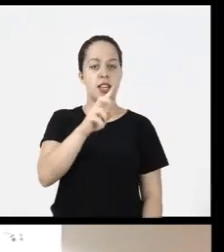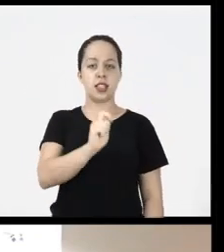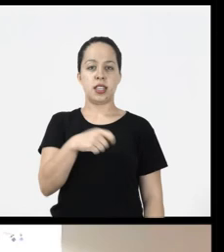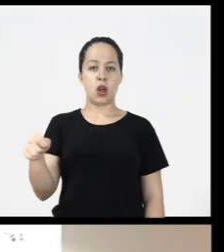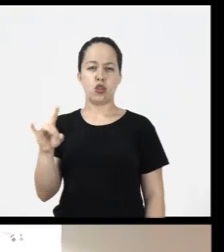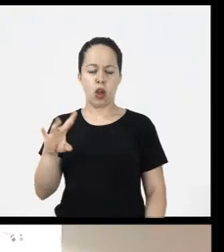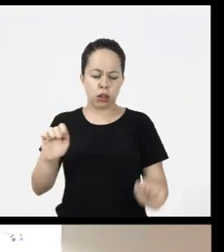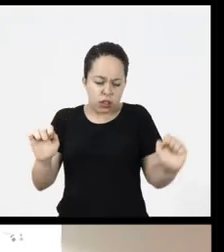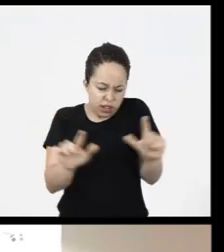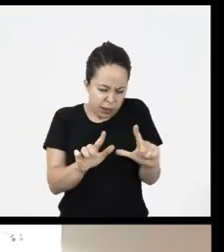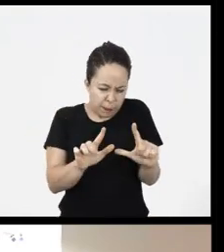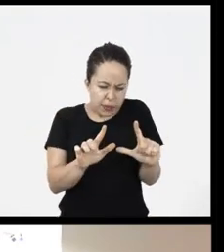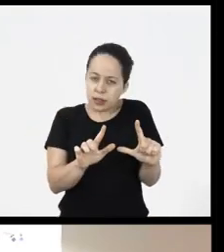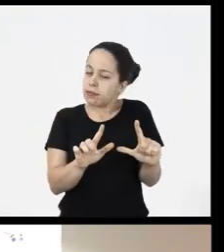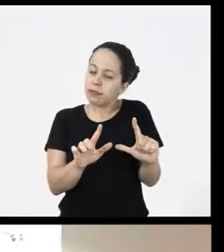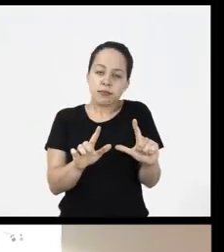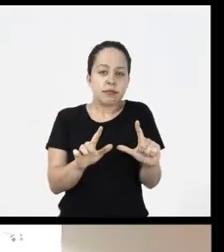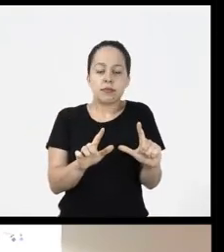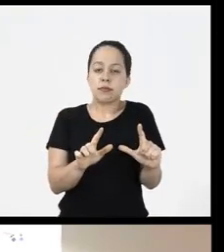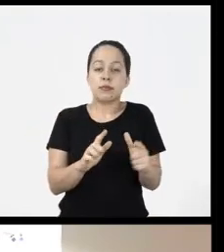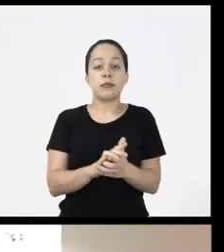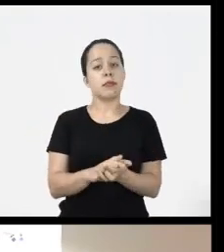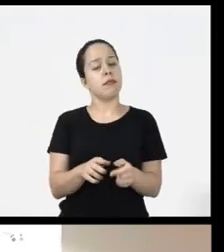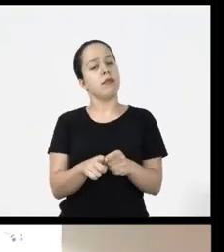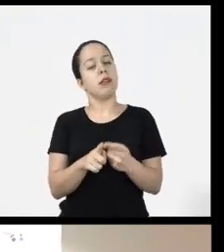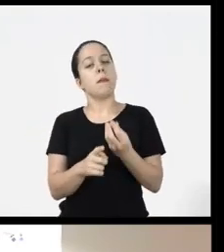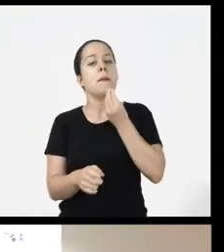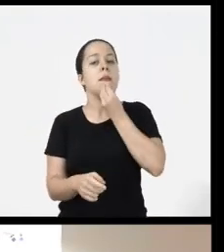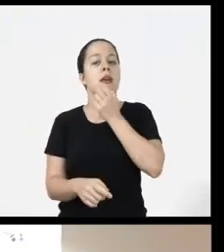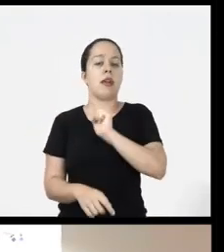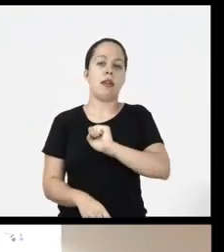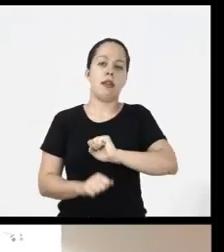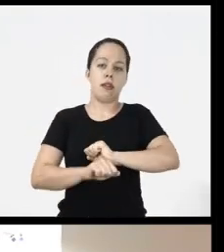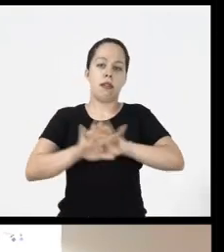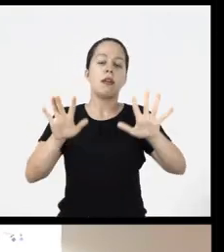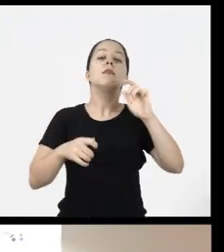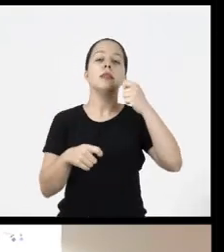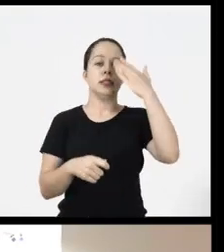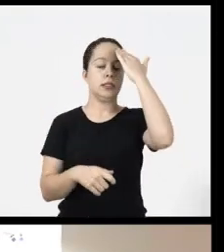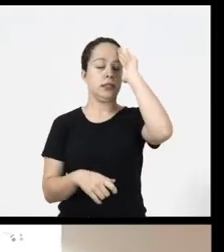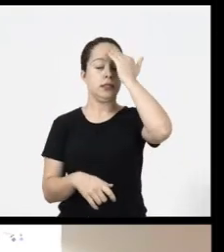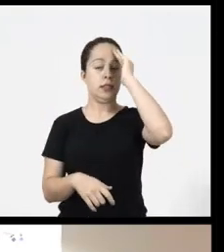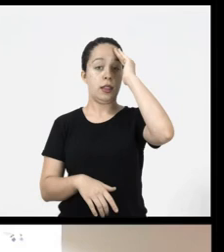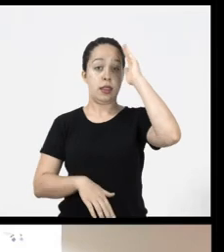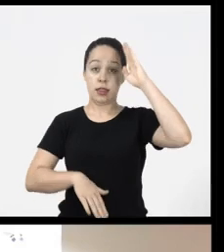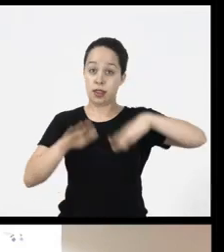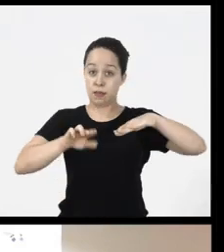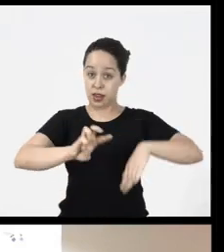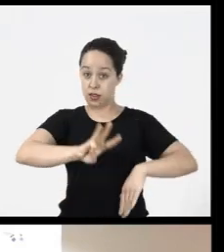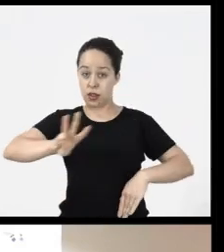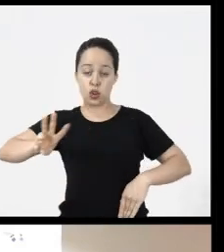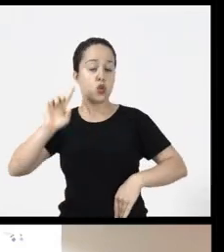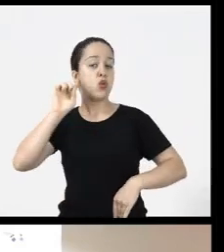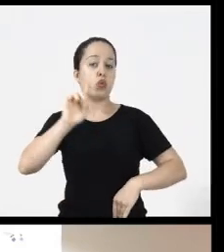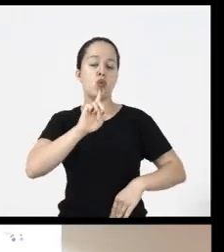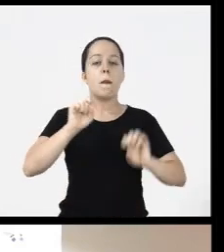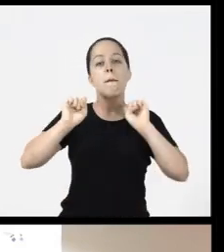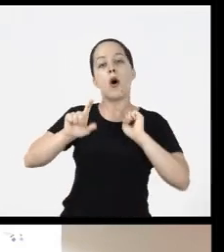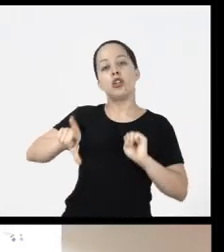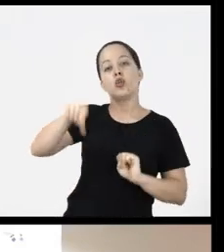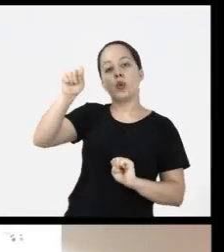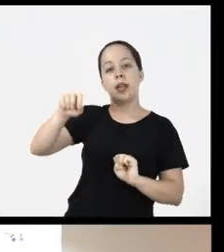the signals in a very small window of course it is that depending on the deaf user tool He